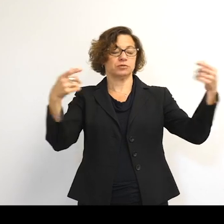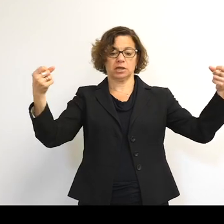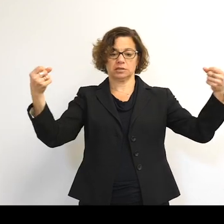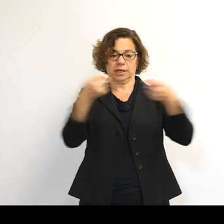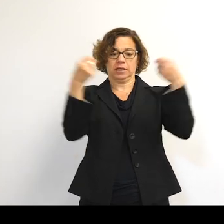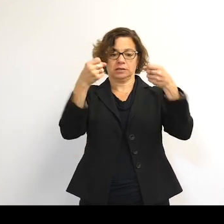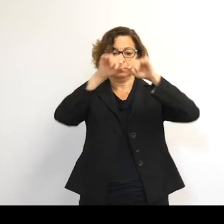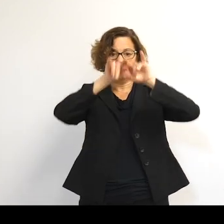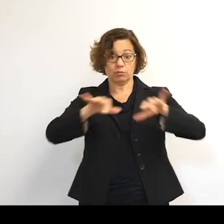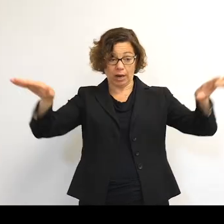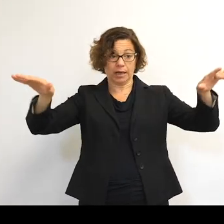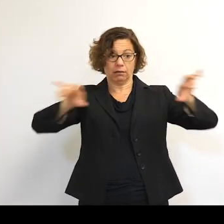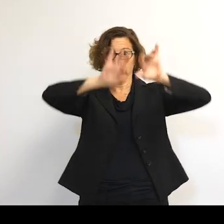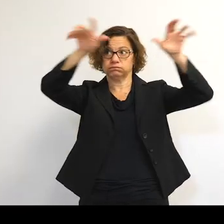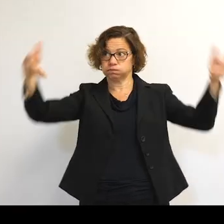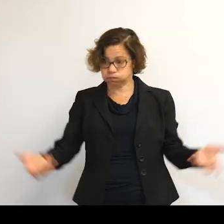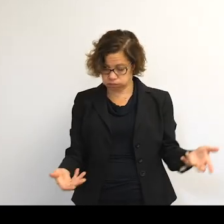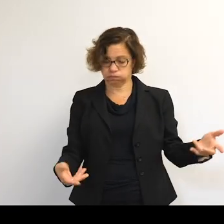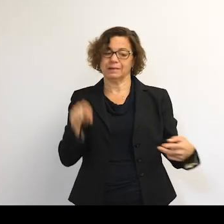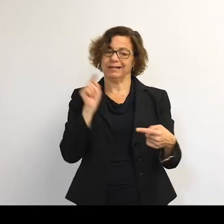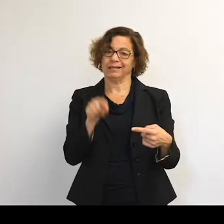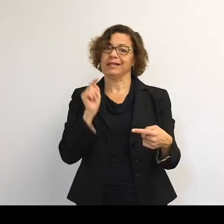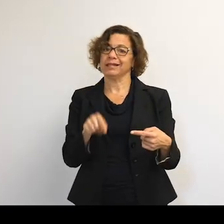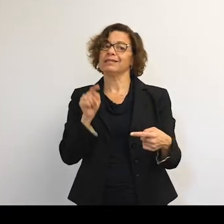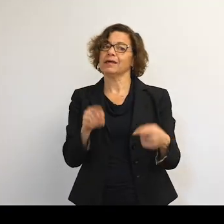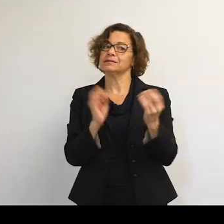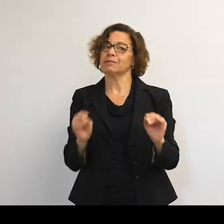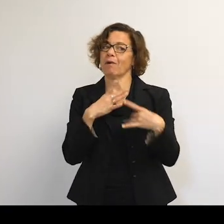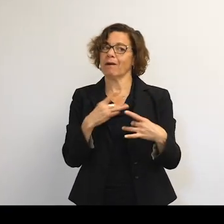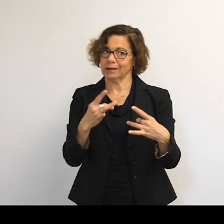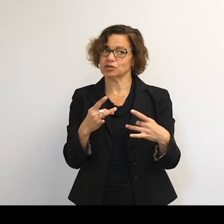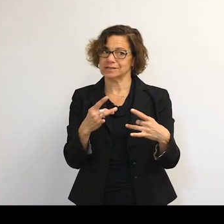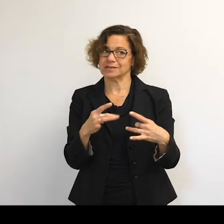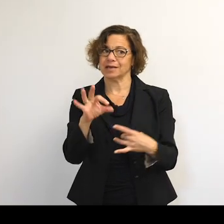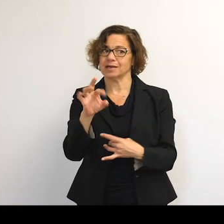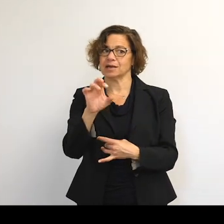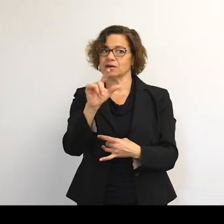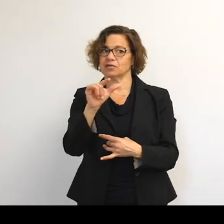And this is where things get much more interesting nowadays.